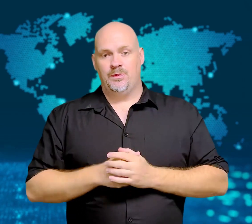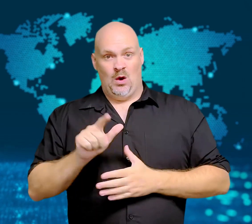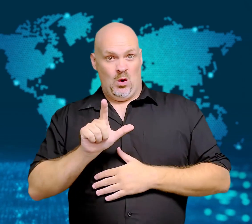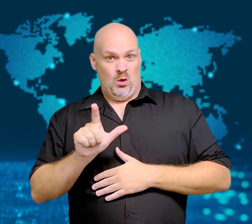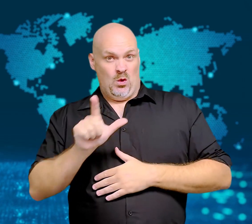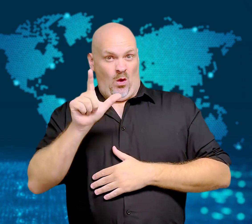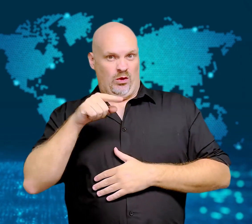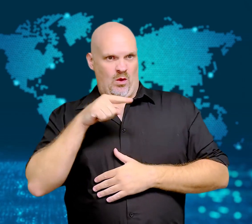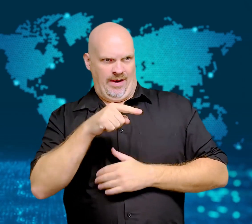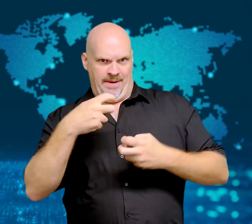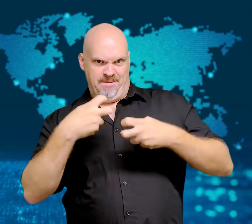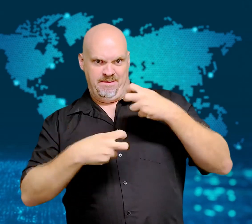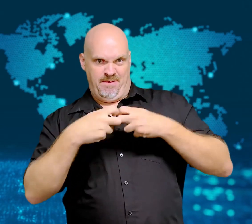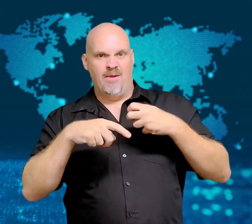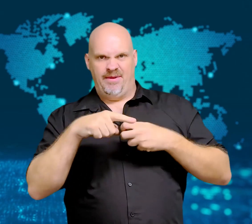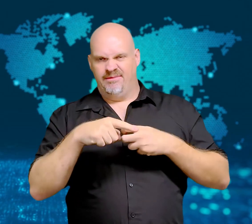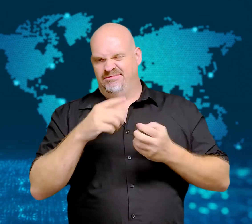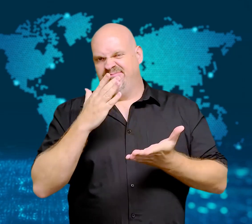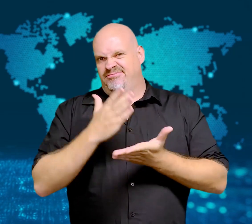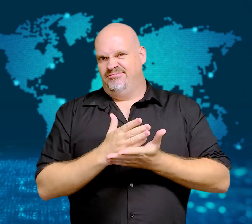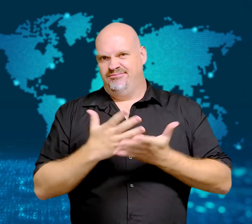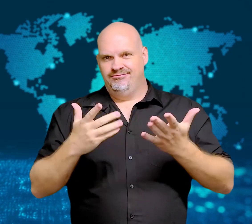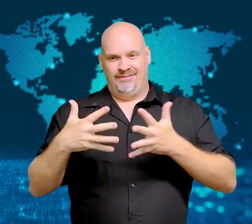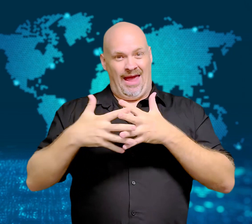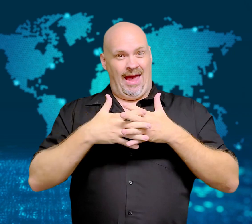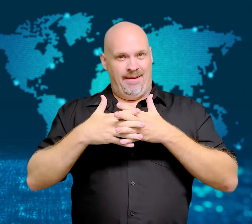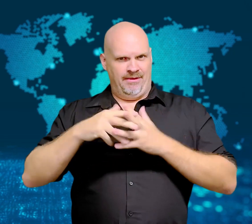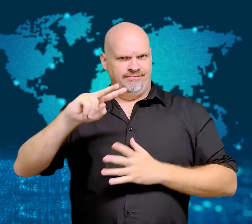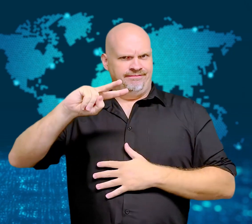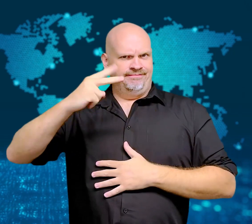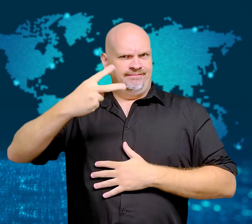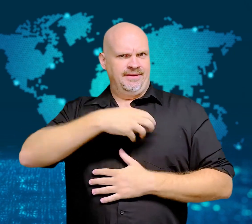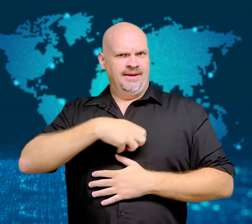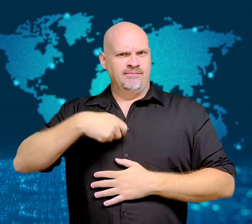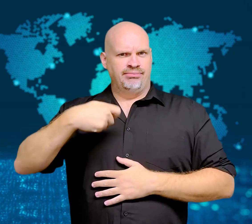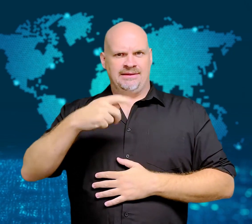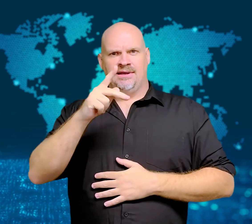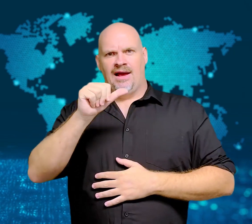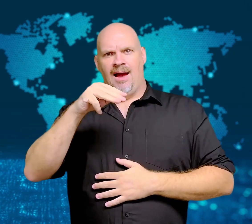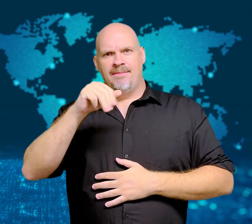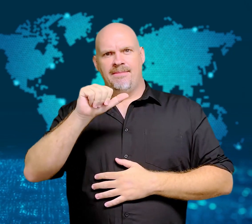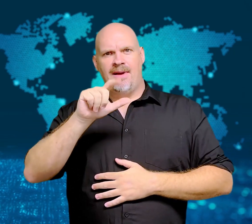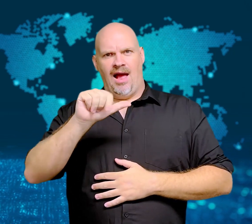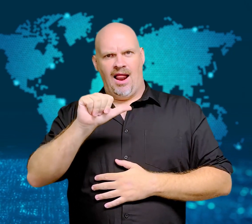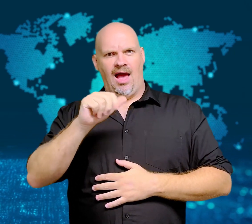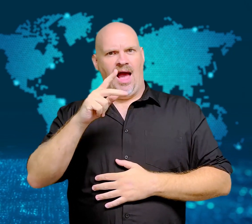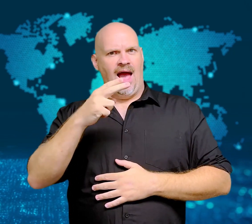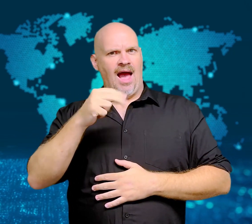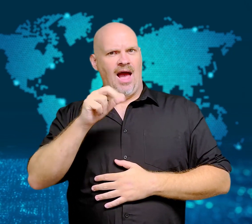The North Korean threat is expected to be a key agenda item when